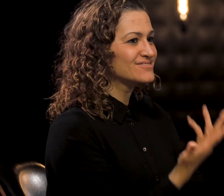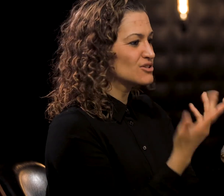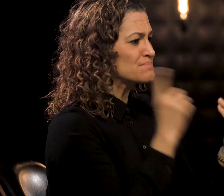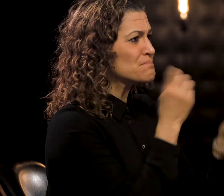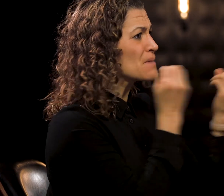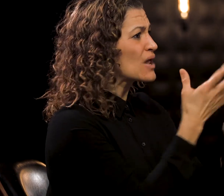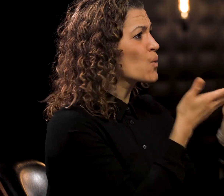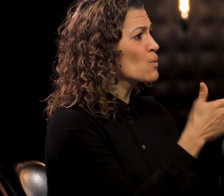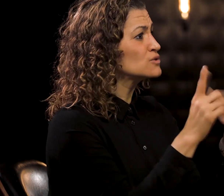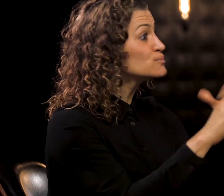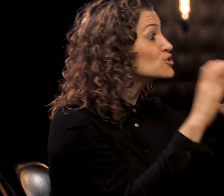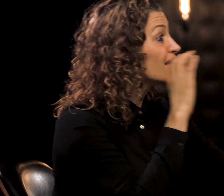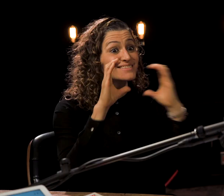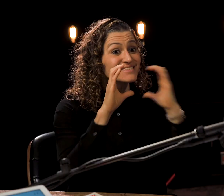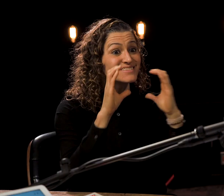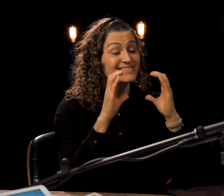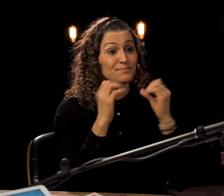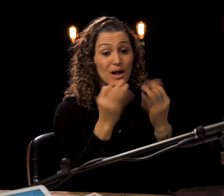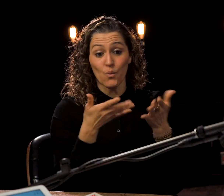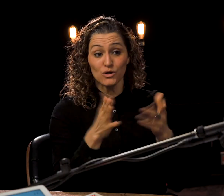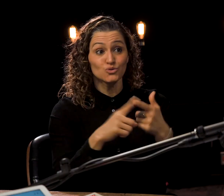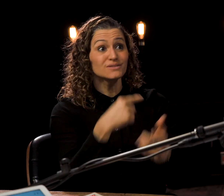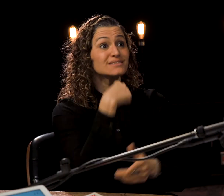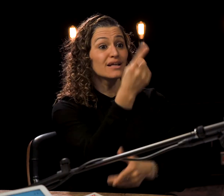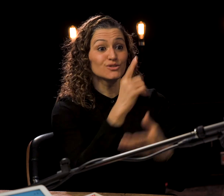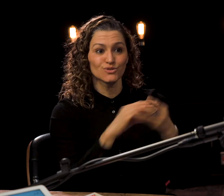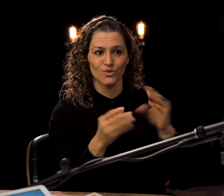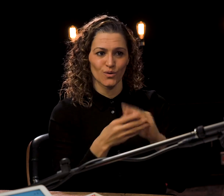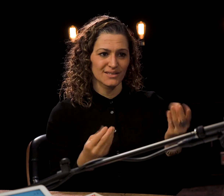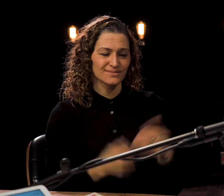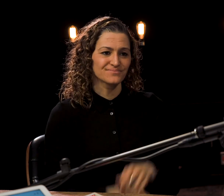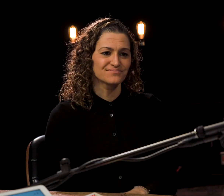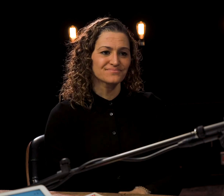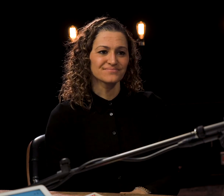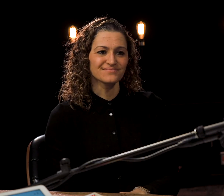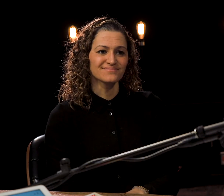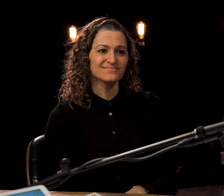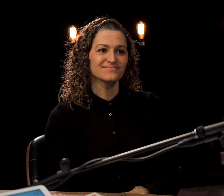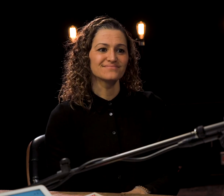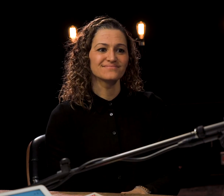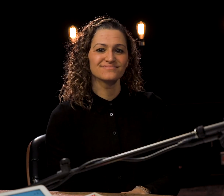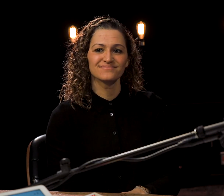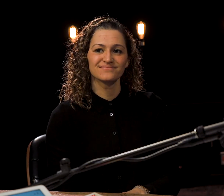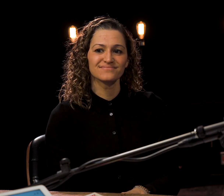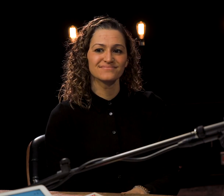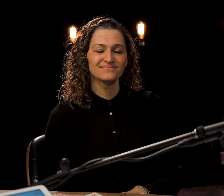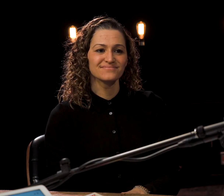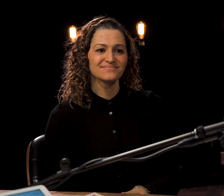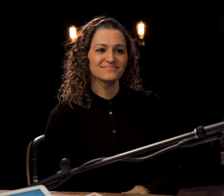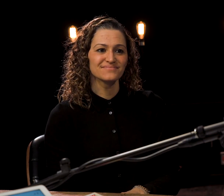Dawn Jani Birley: see these stories... Dawn Jani Birley: And that there are so many ways to communicate, Dawn Jani Birley: and so many ways to tell Dawn Jani Birley: a story. And this is ours.